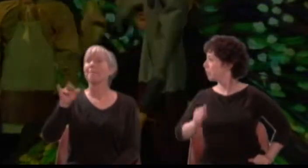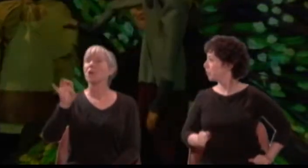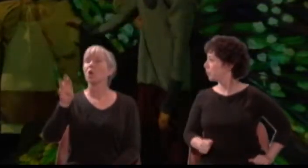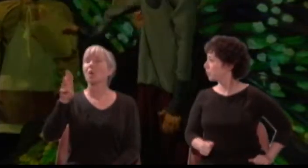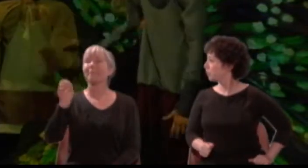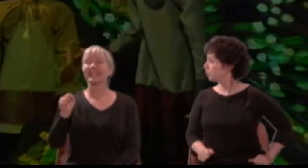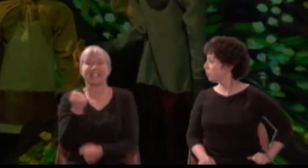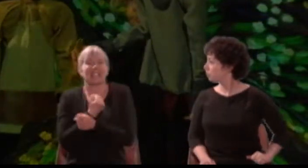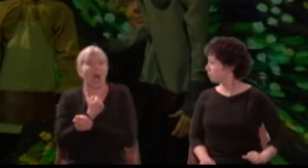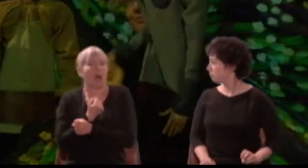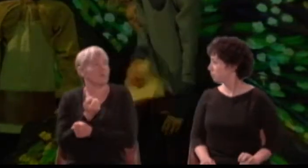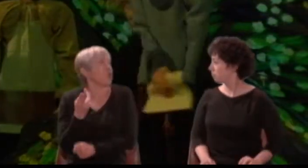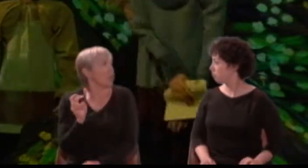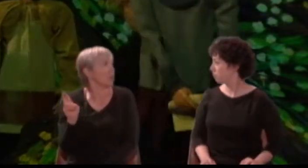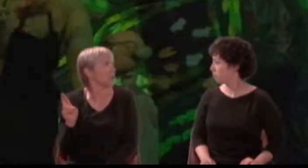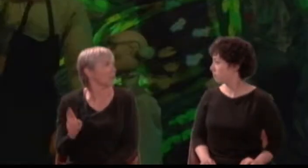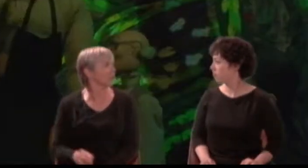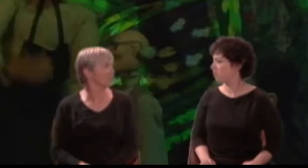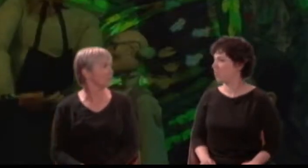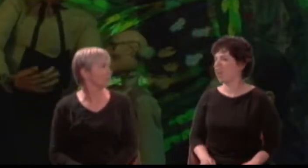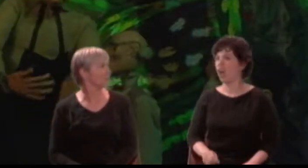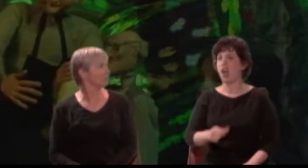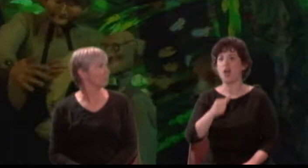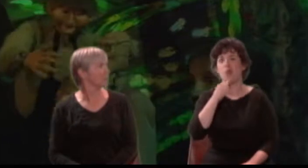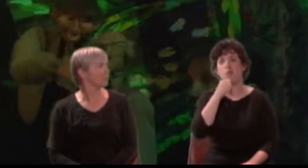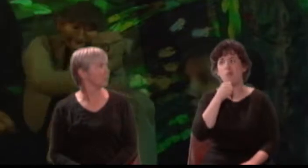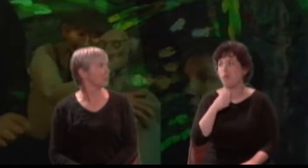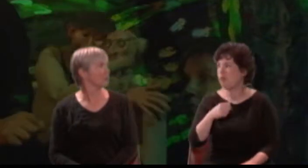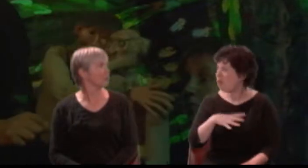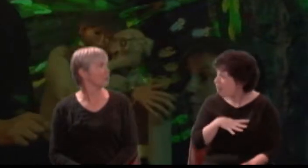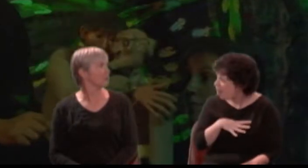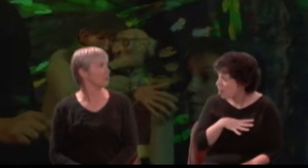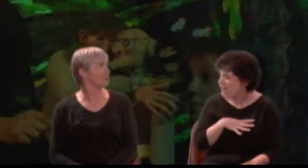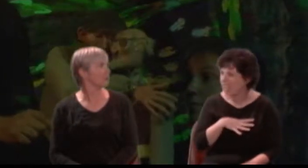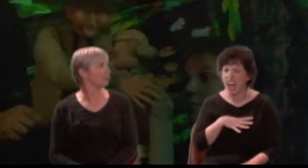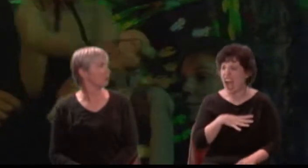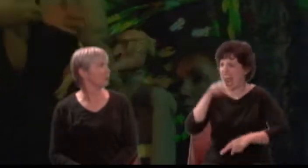Flute: Nay, faith, let not me play a woman. I have a beard coming.